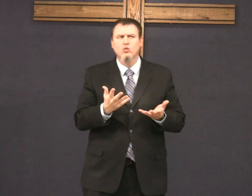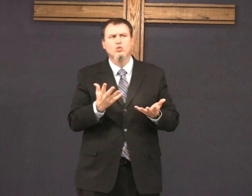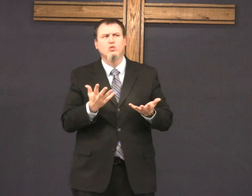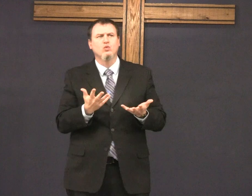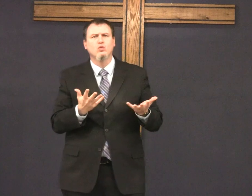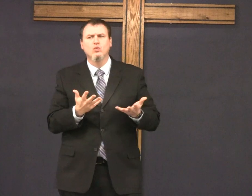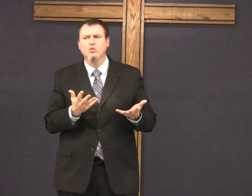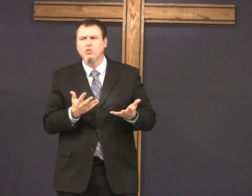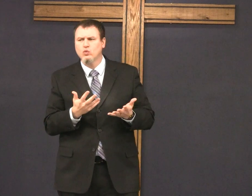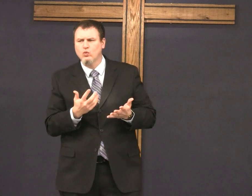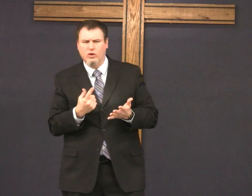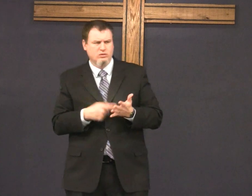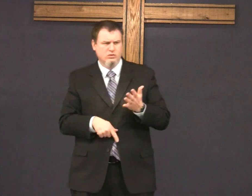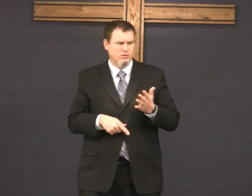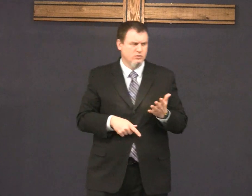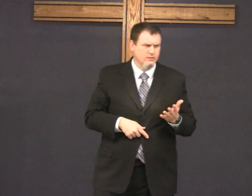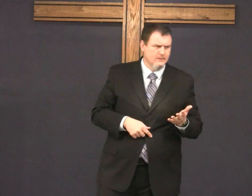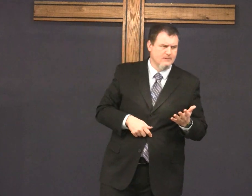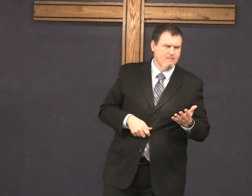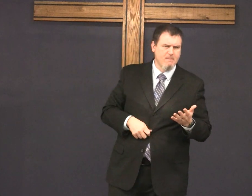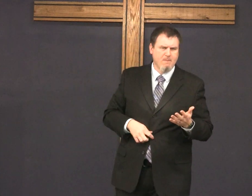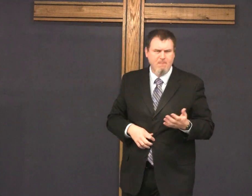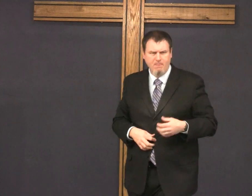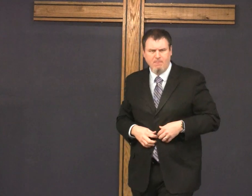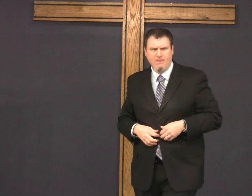last week we talked about we what did we talk about